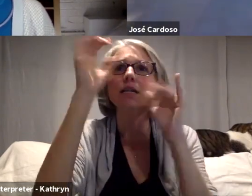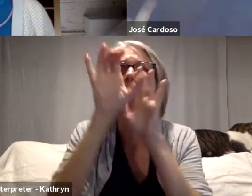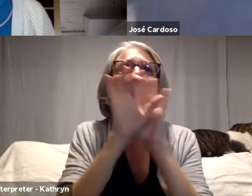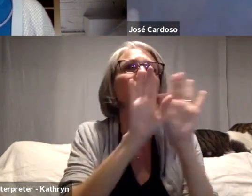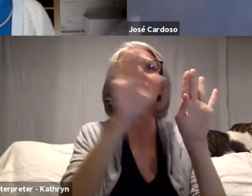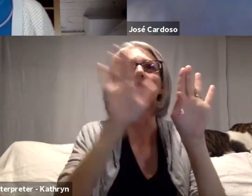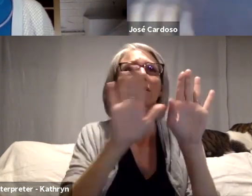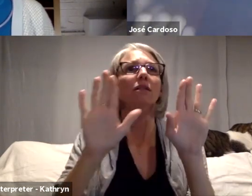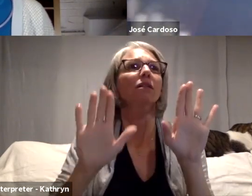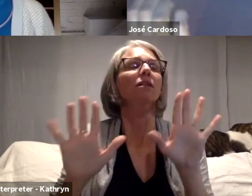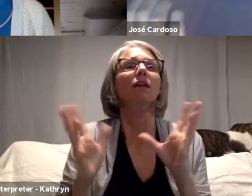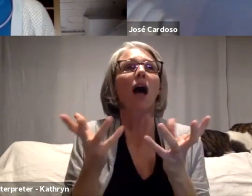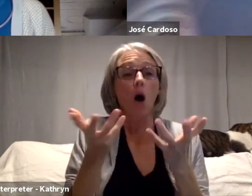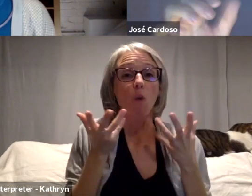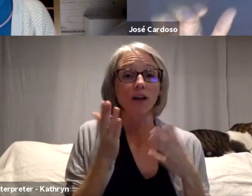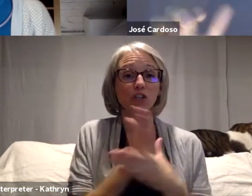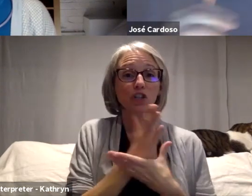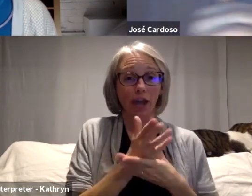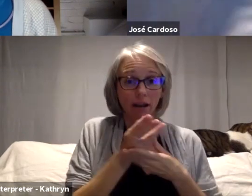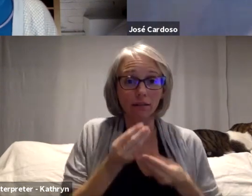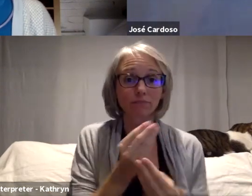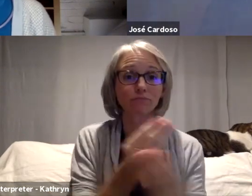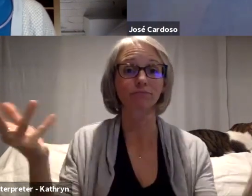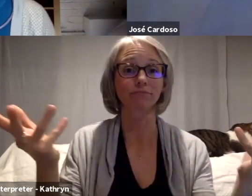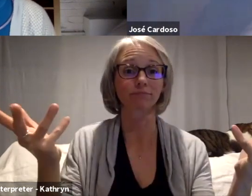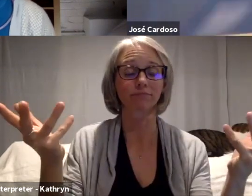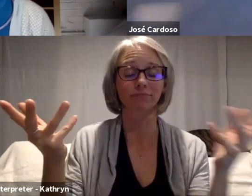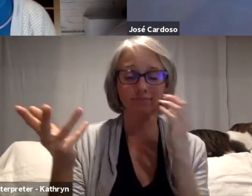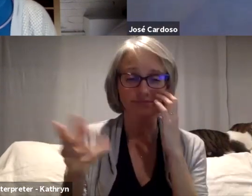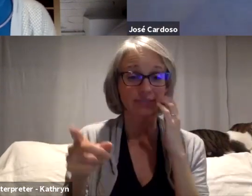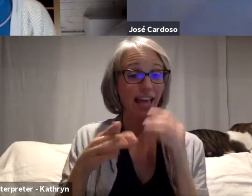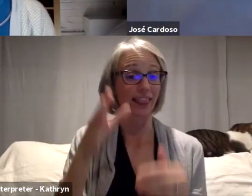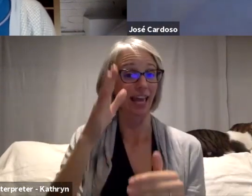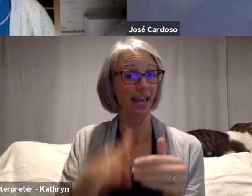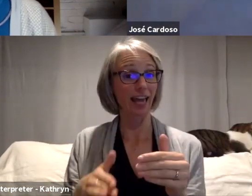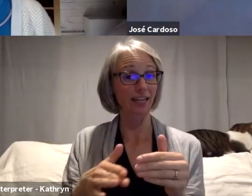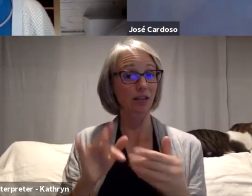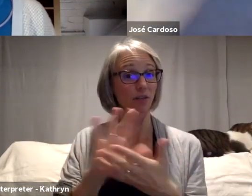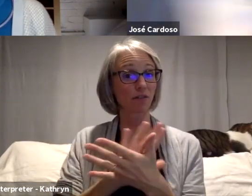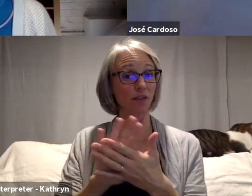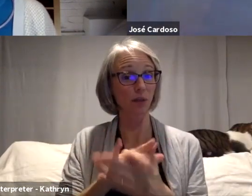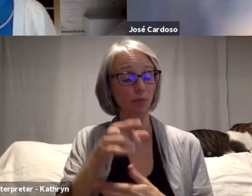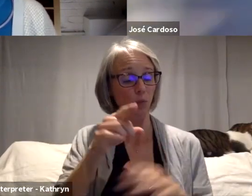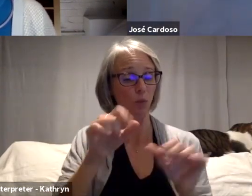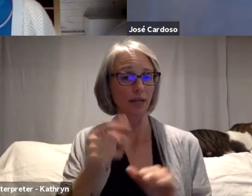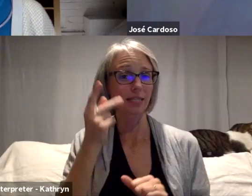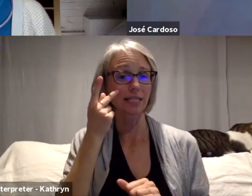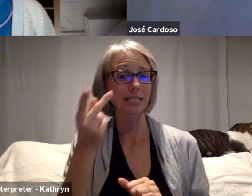But also I wanted, at the end, you can see there is a moment of black